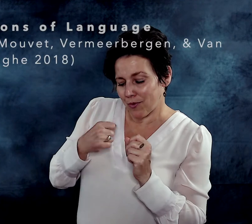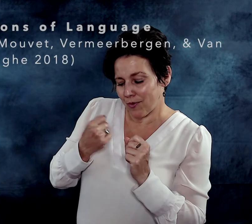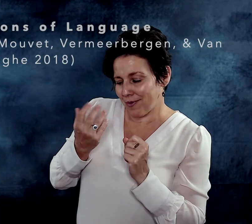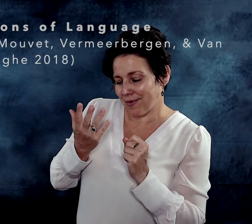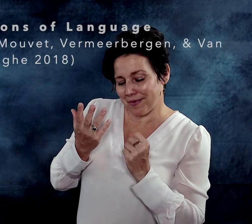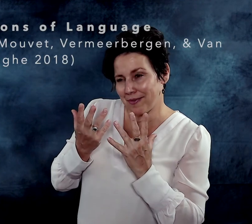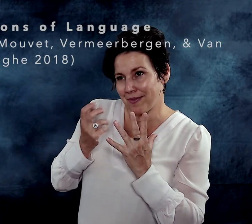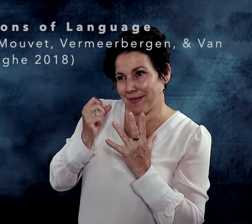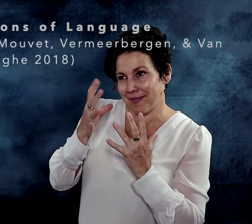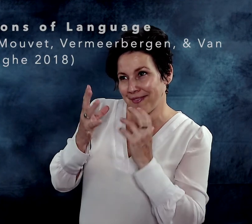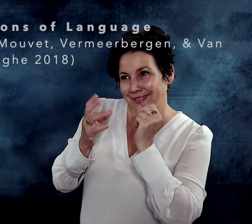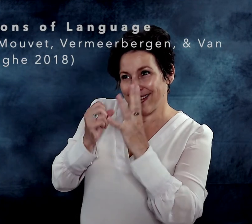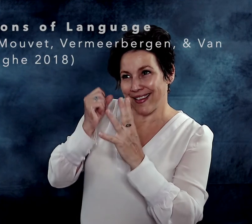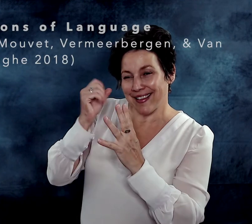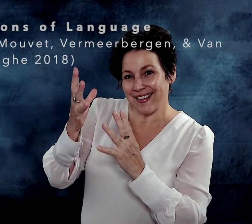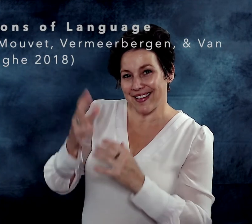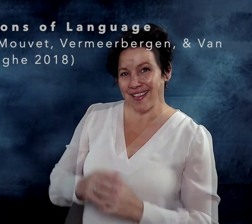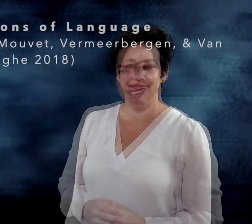back and forth with our hands.